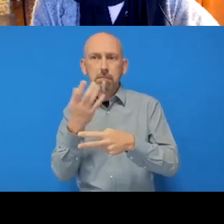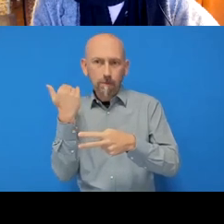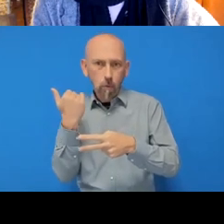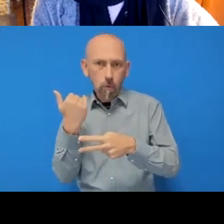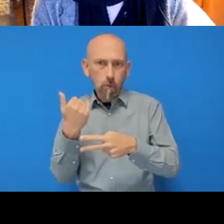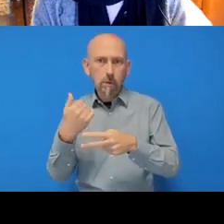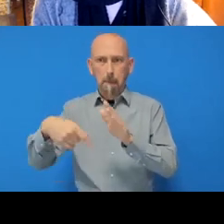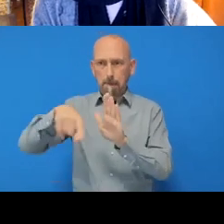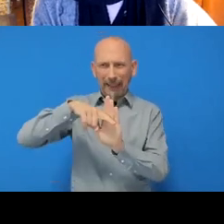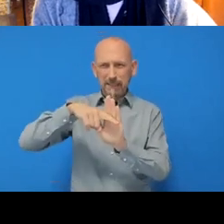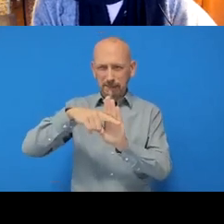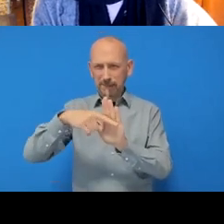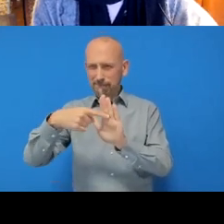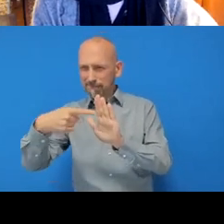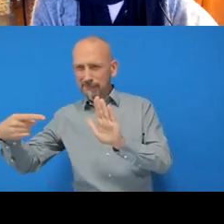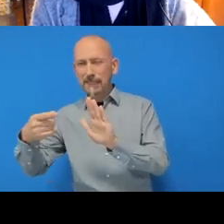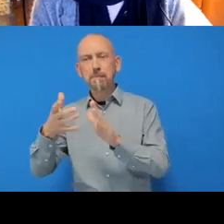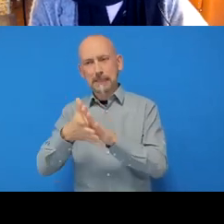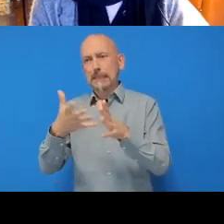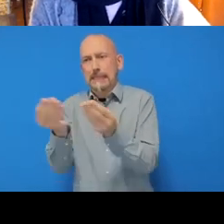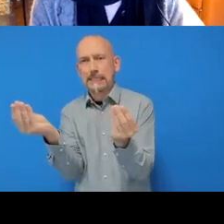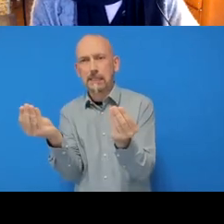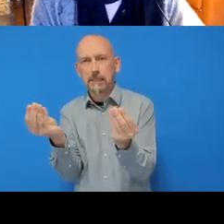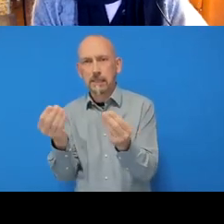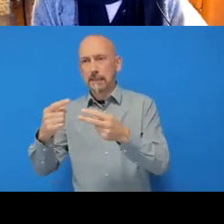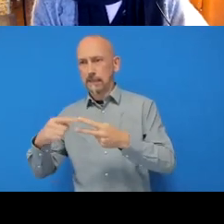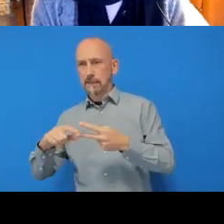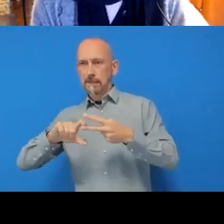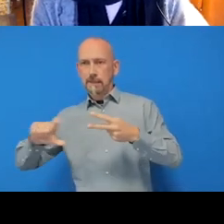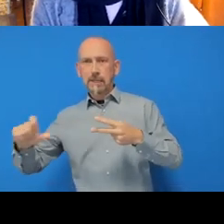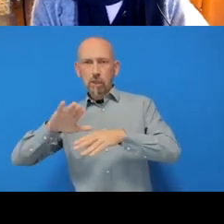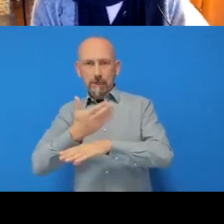showing what was deleted, we have this green text with a plus showing what was added.